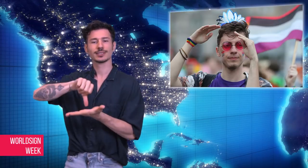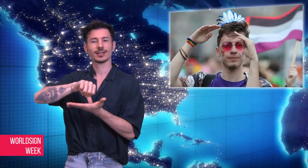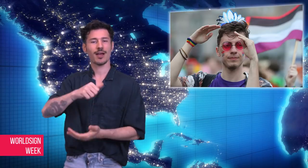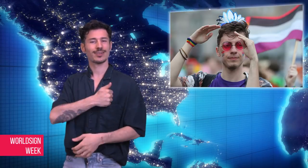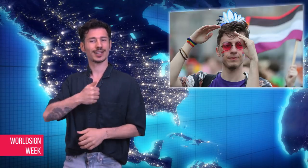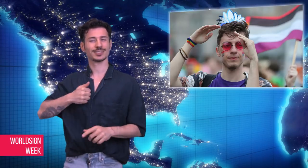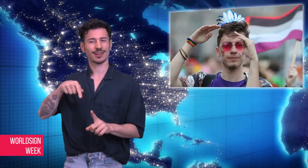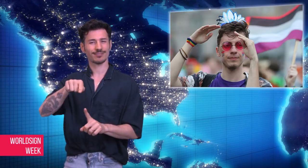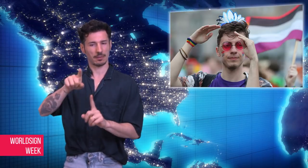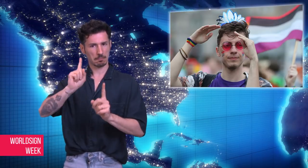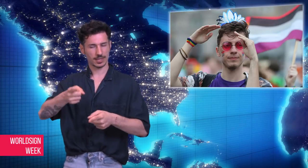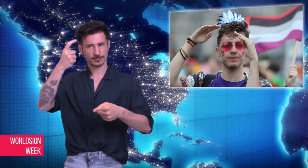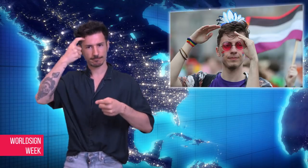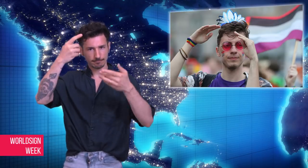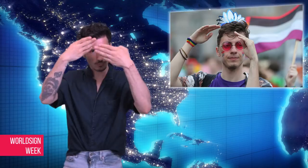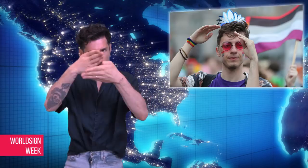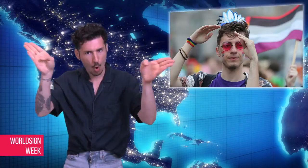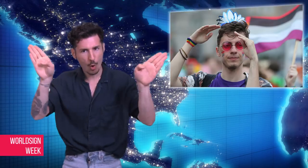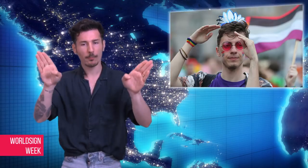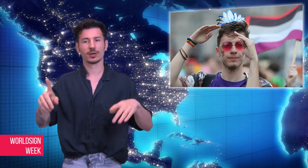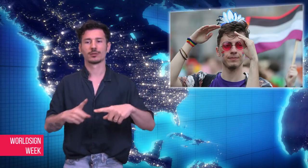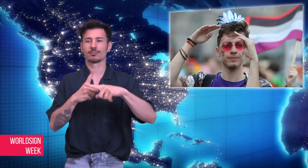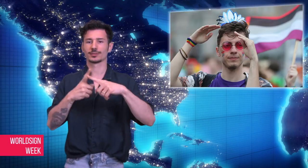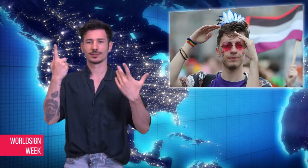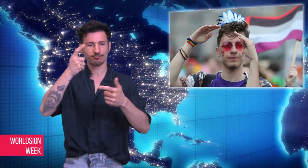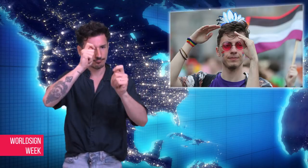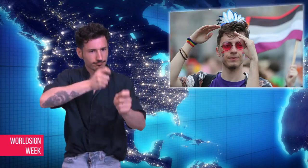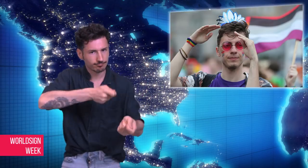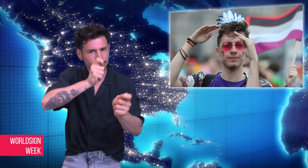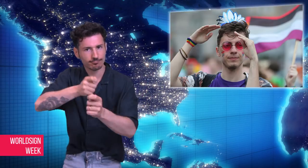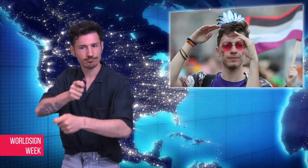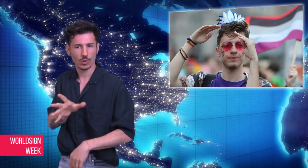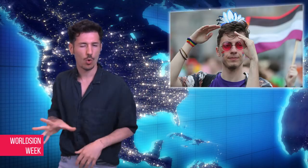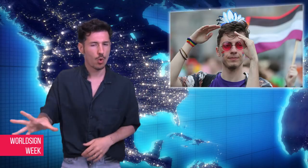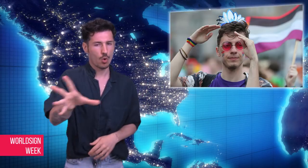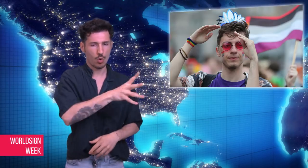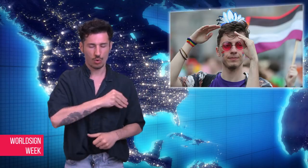me that Warsaw be open, that Warsaw be tolerant.”